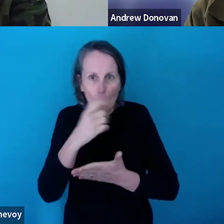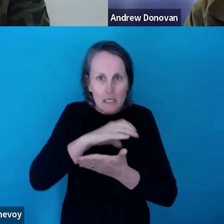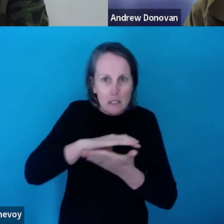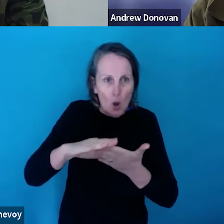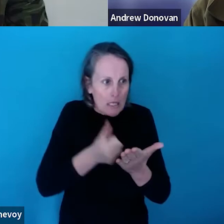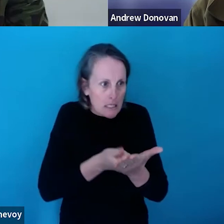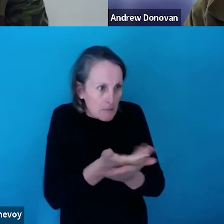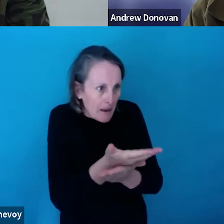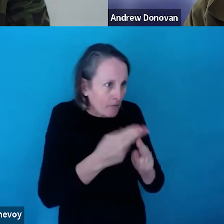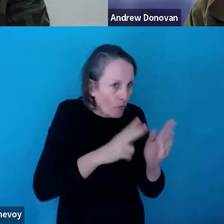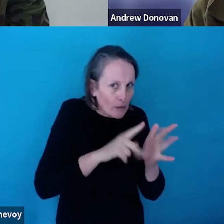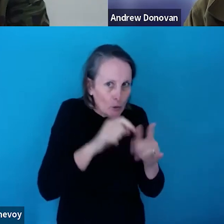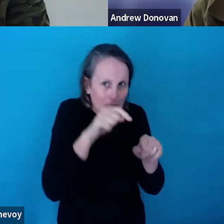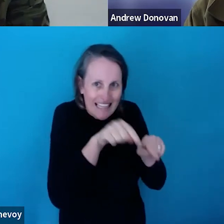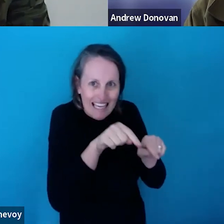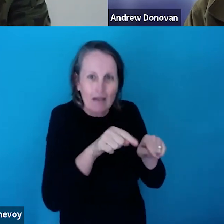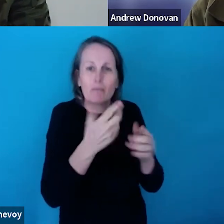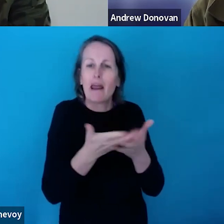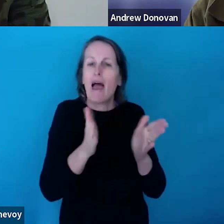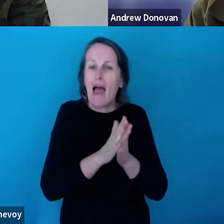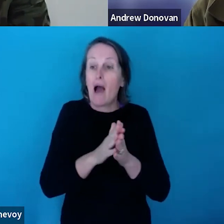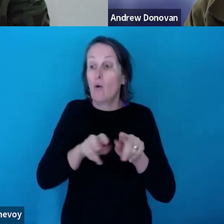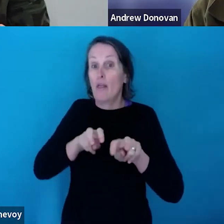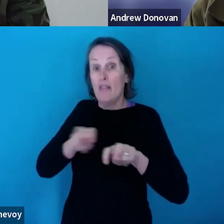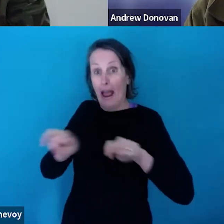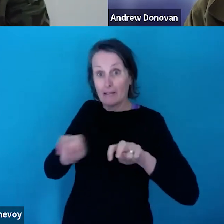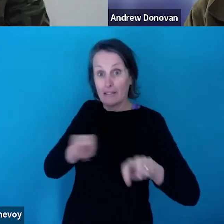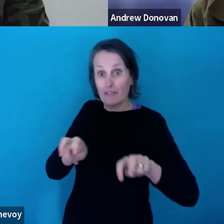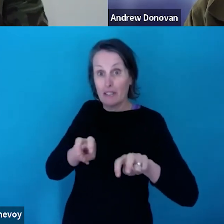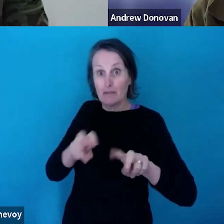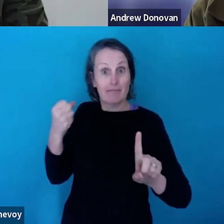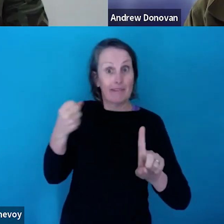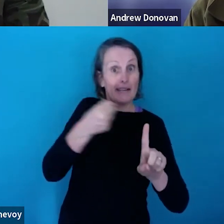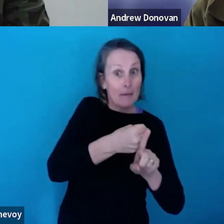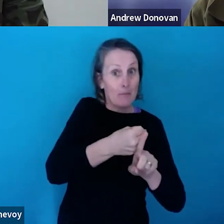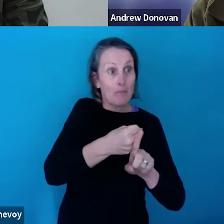and more about how does the activity proposed impact, support, build